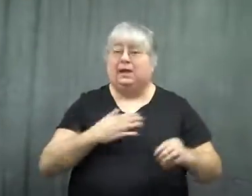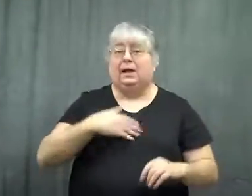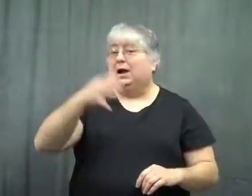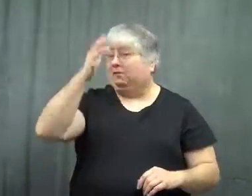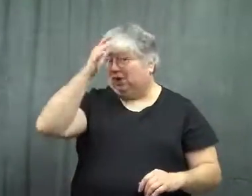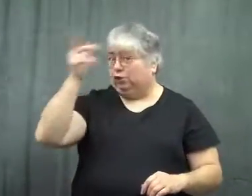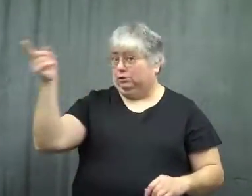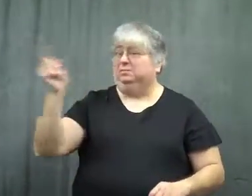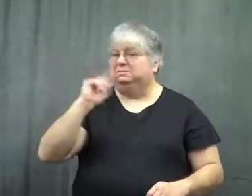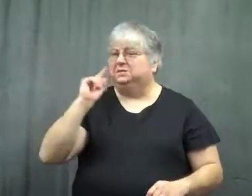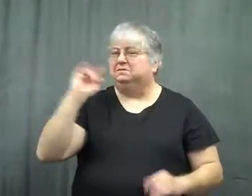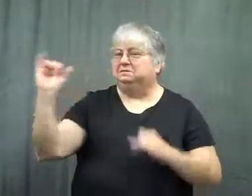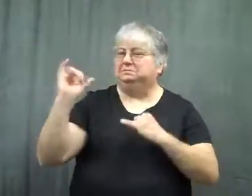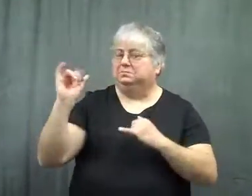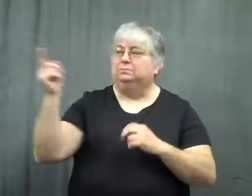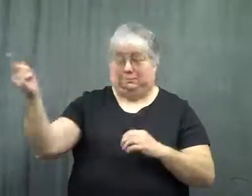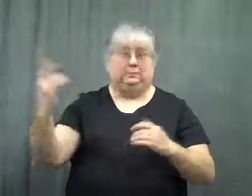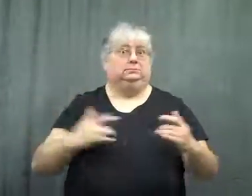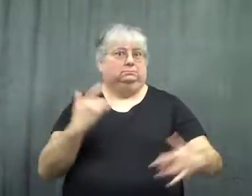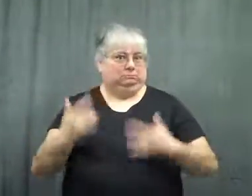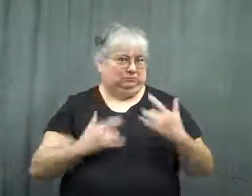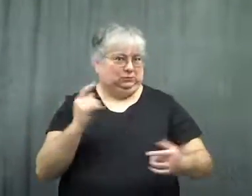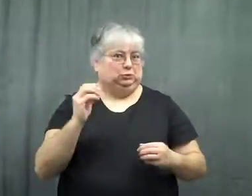My father who was also Deaf was excited too.